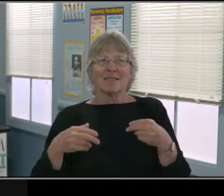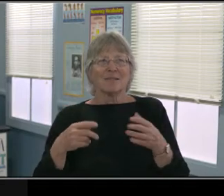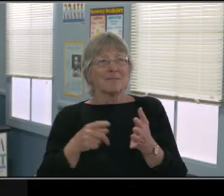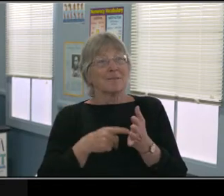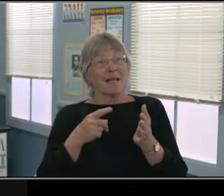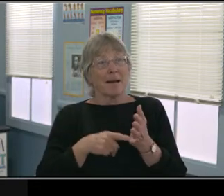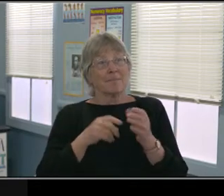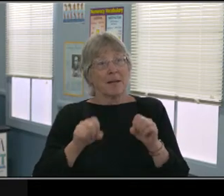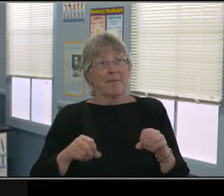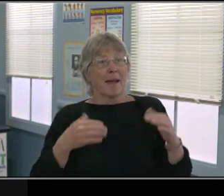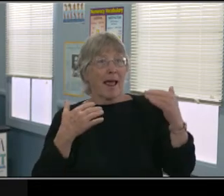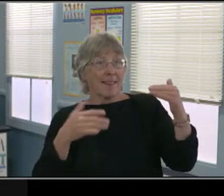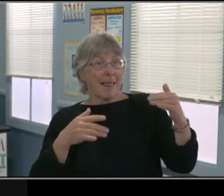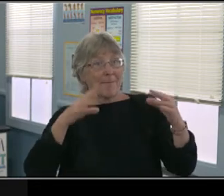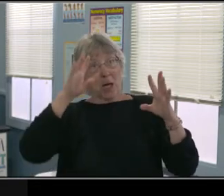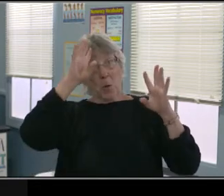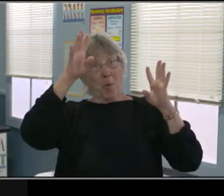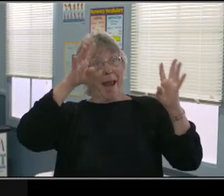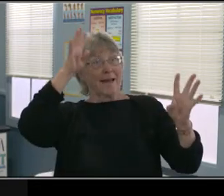add some flexibility to that structure.